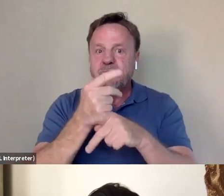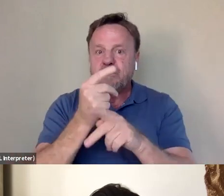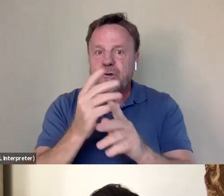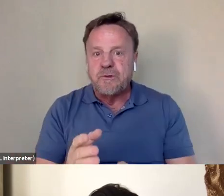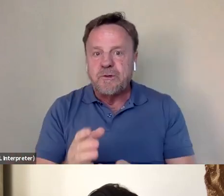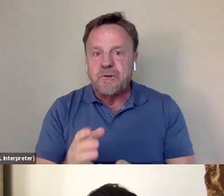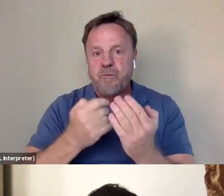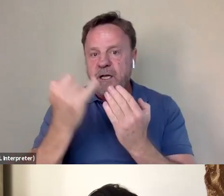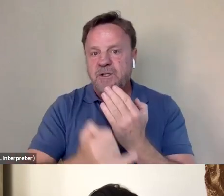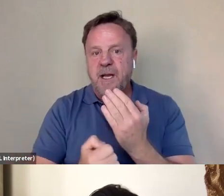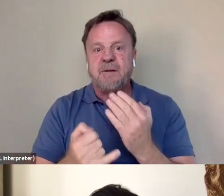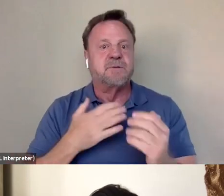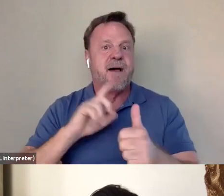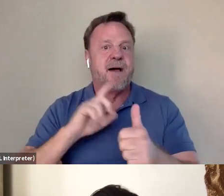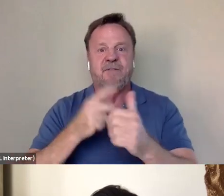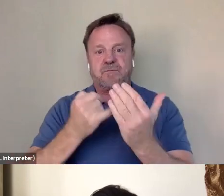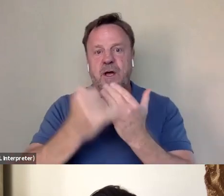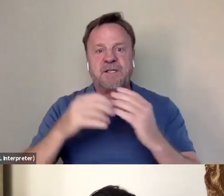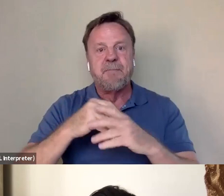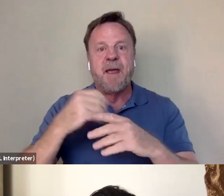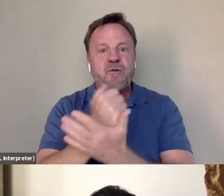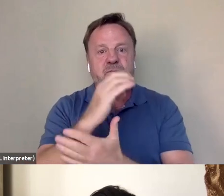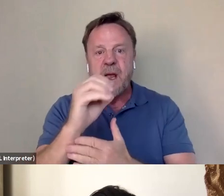You know, it was my first project in my new company, which was a big thing.